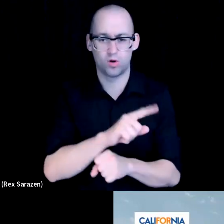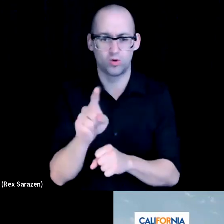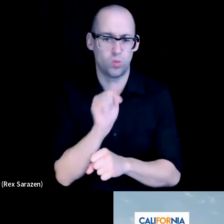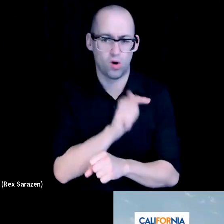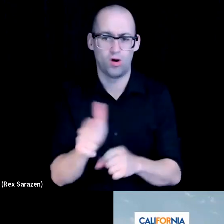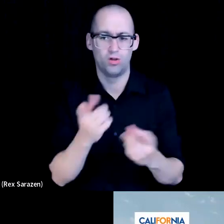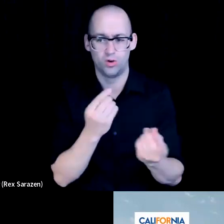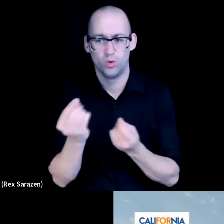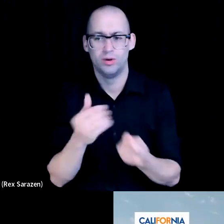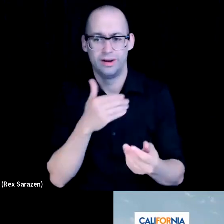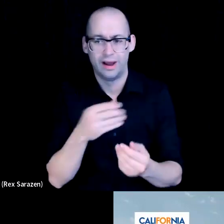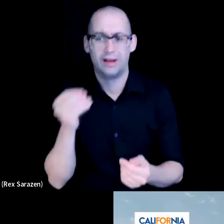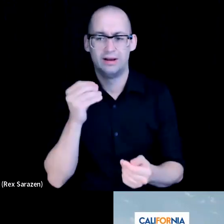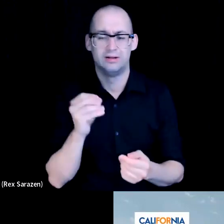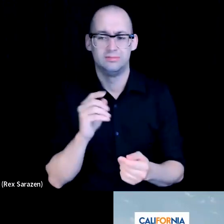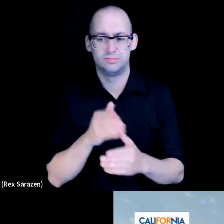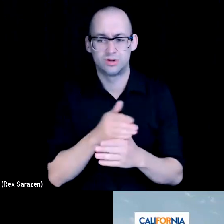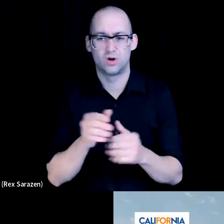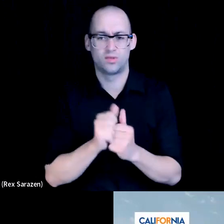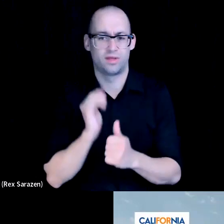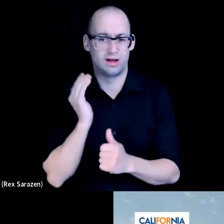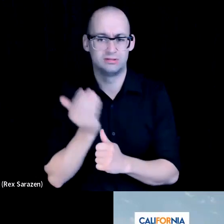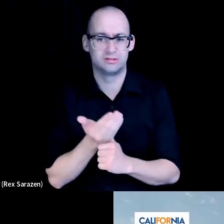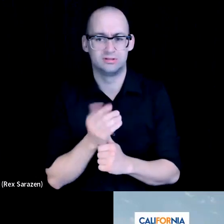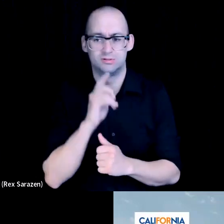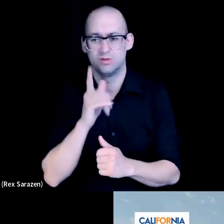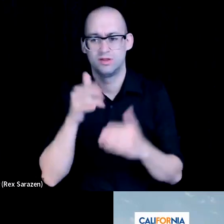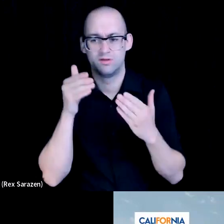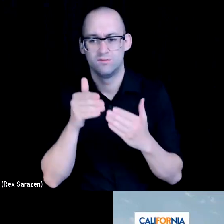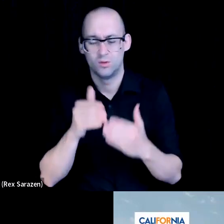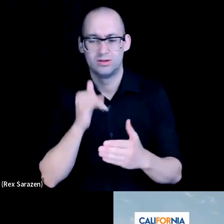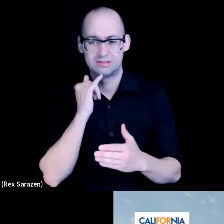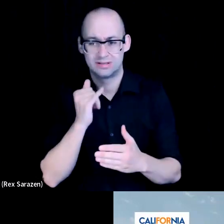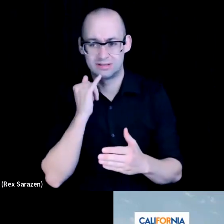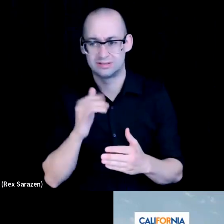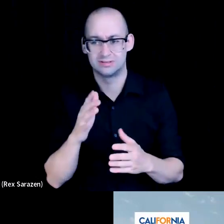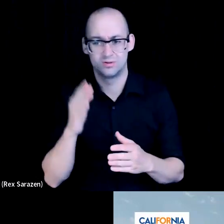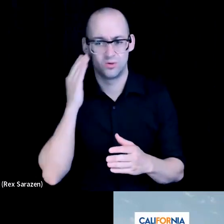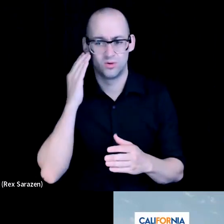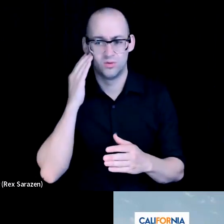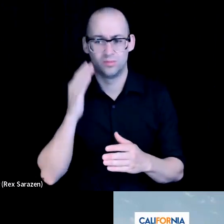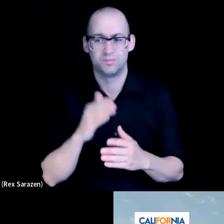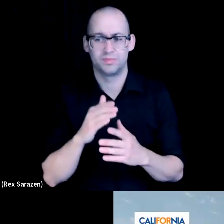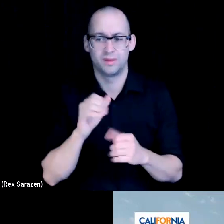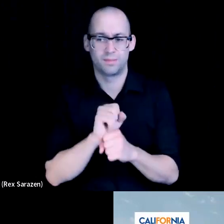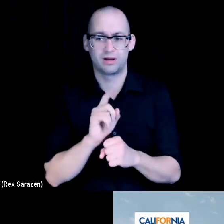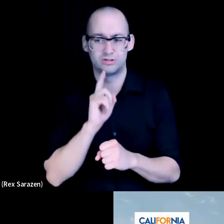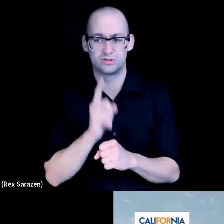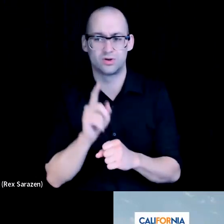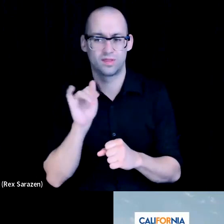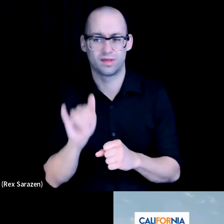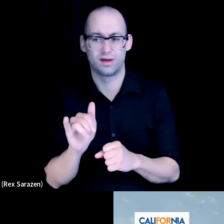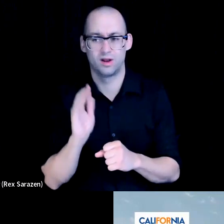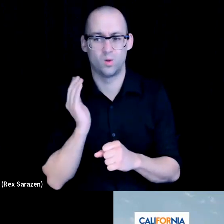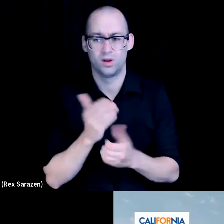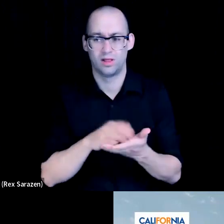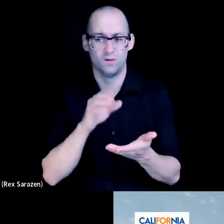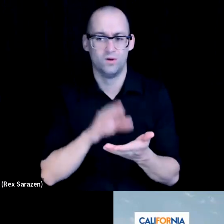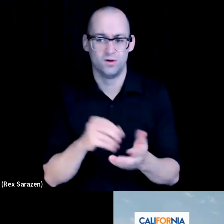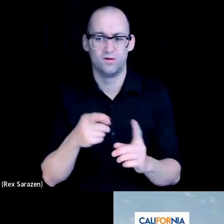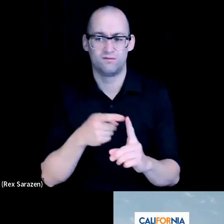and sharing with us and really the focus is, making sure that they we learn from what you